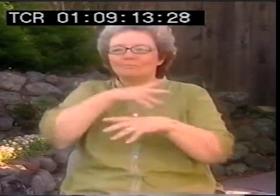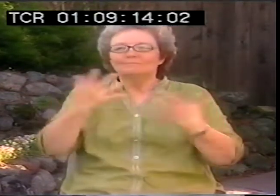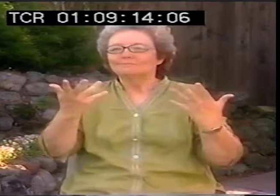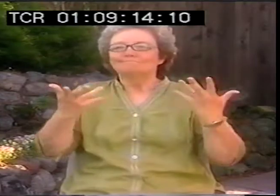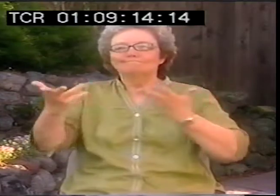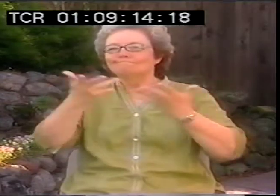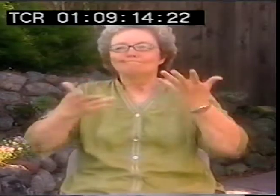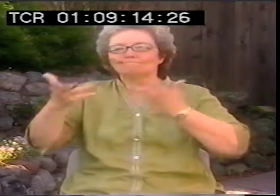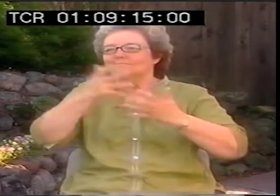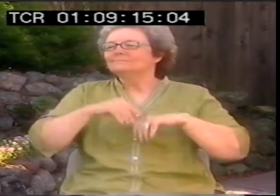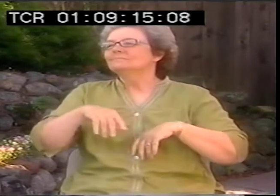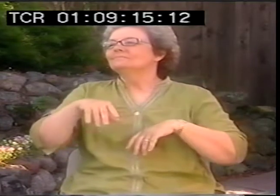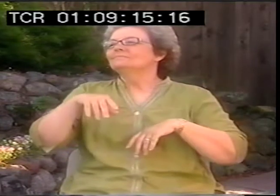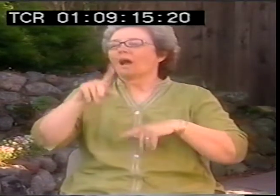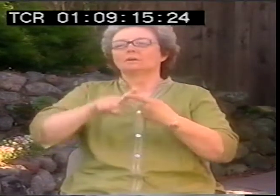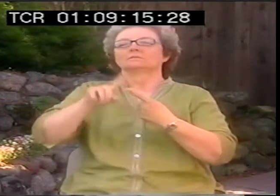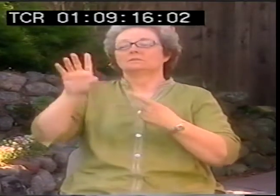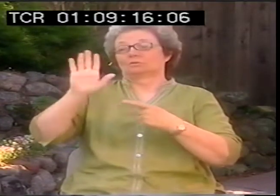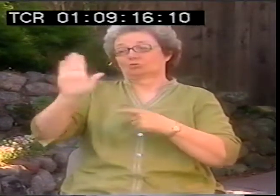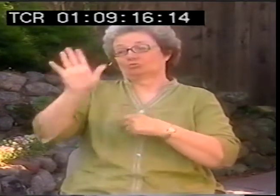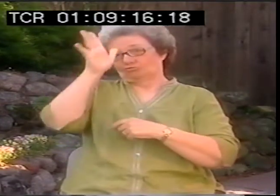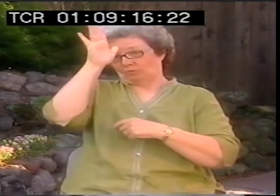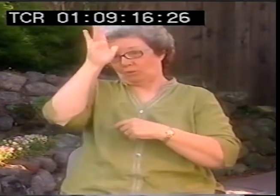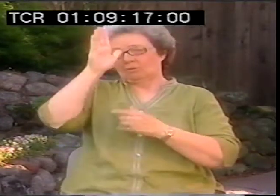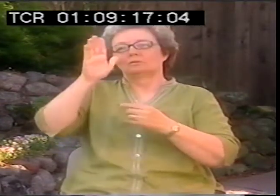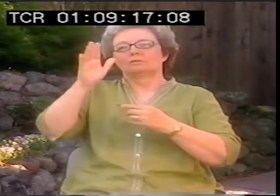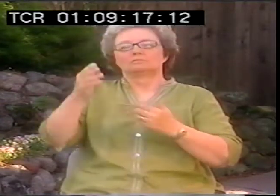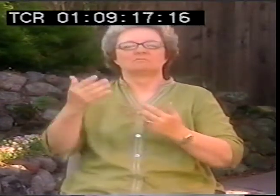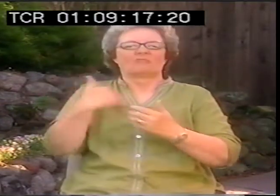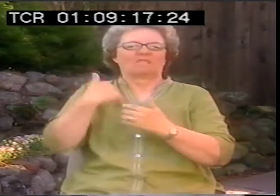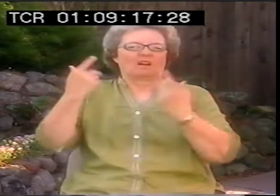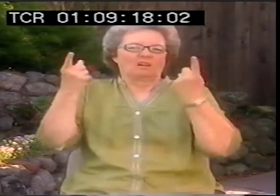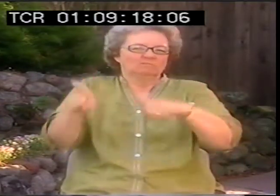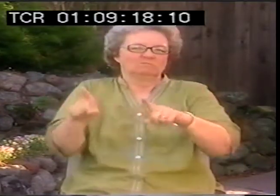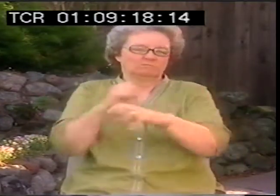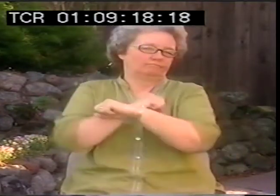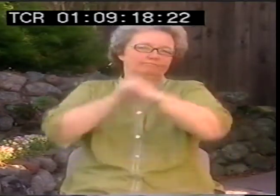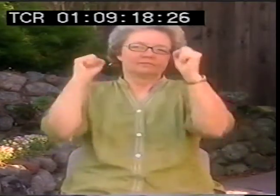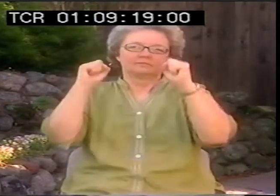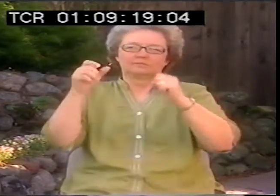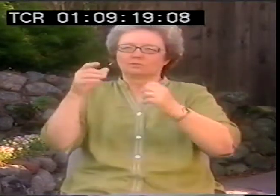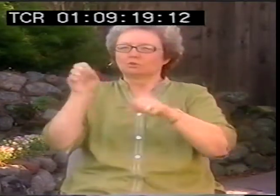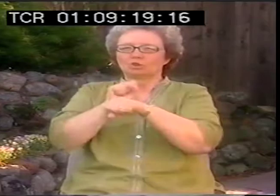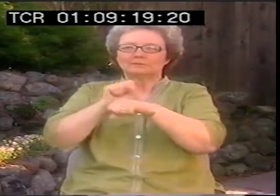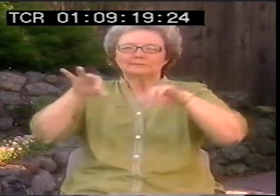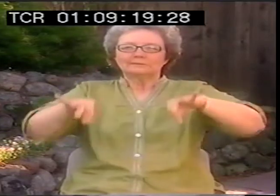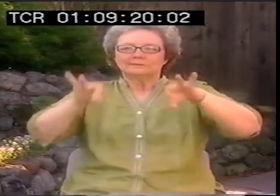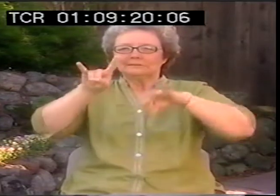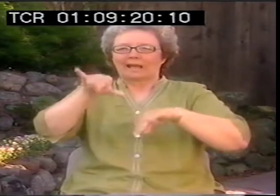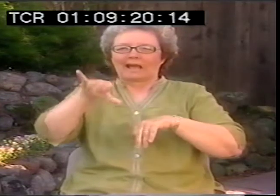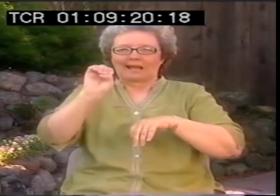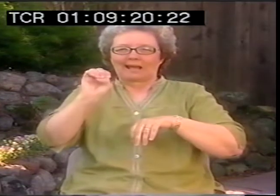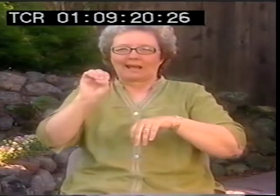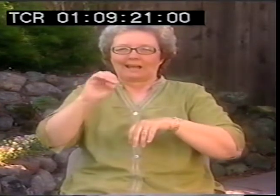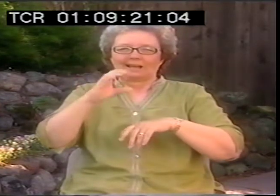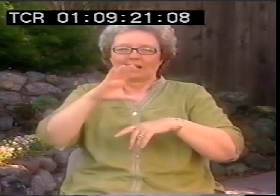He lived on a farm. And then his dad, my grandfather, was in an accident.